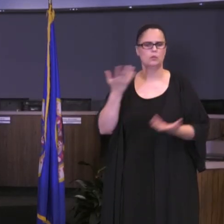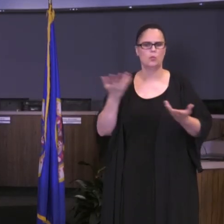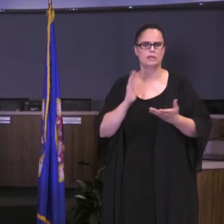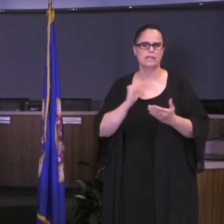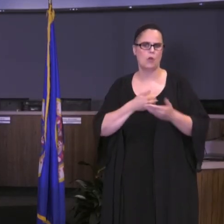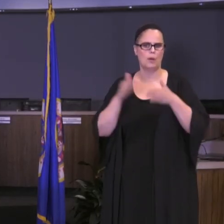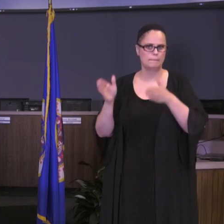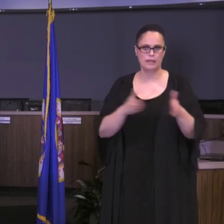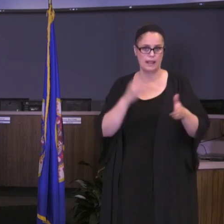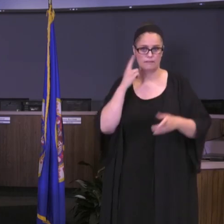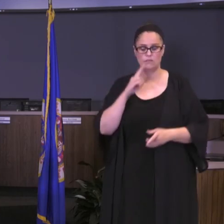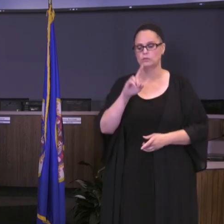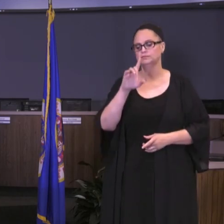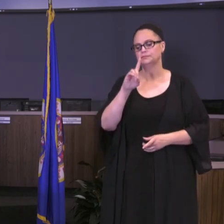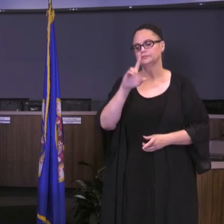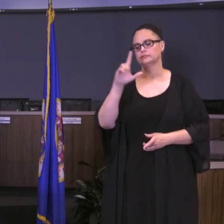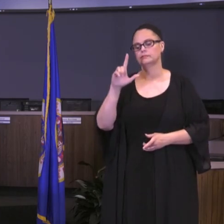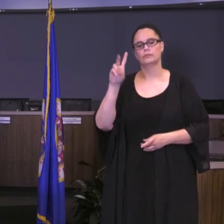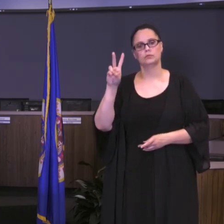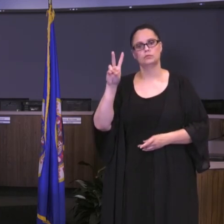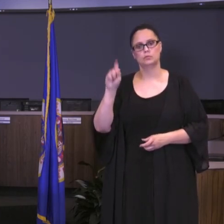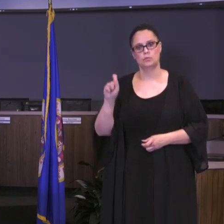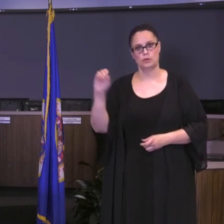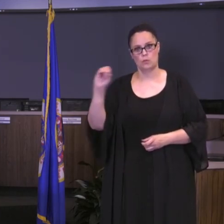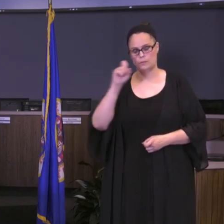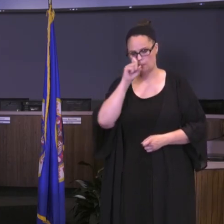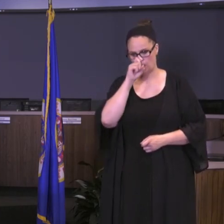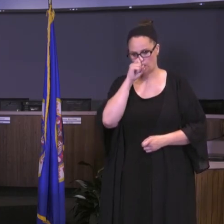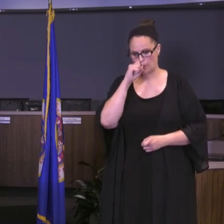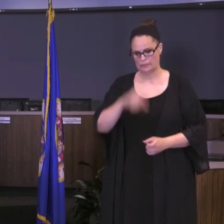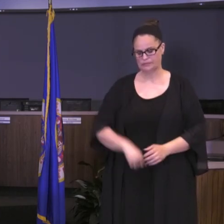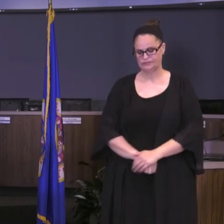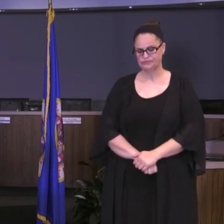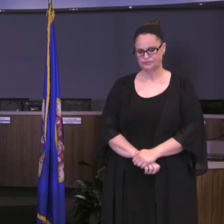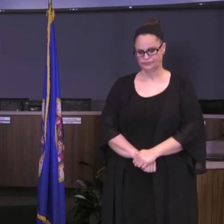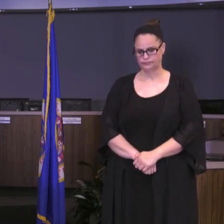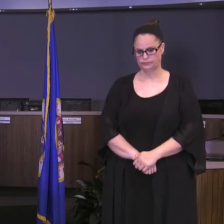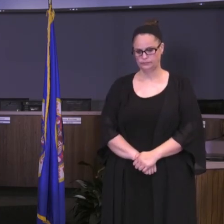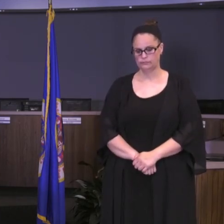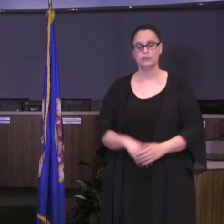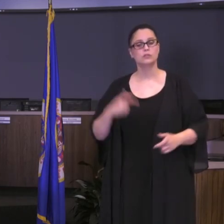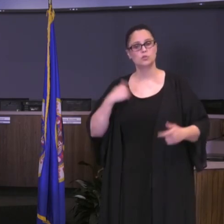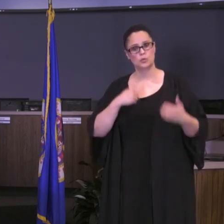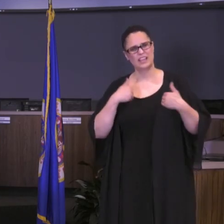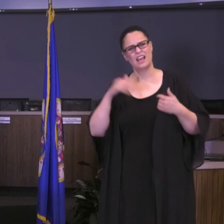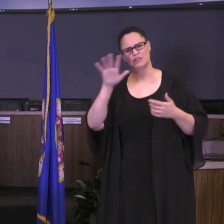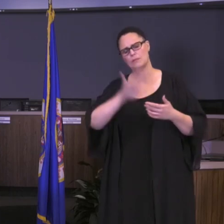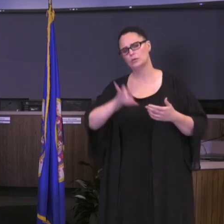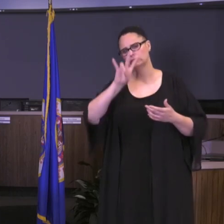for Distance Learning 2.0 if that's your choice. So we've got seven weeks or so before September 8th,